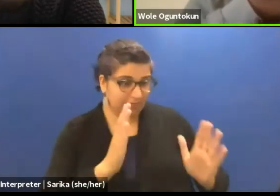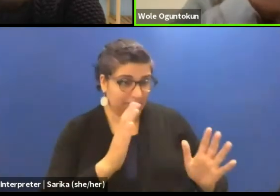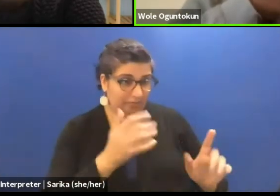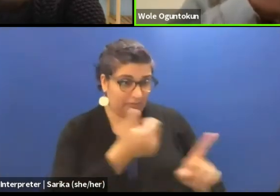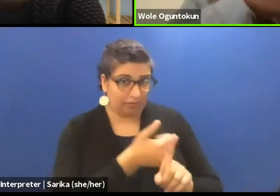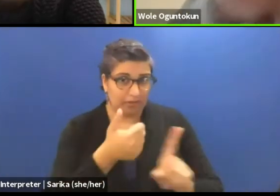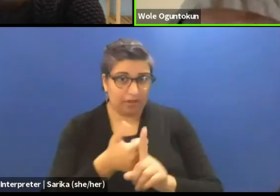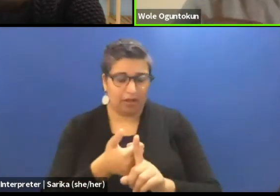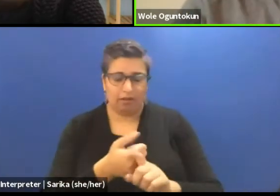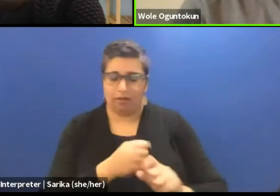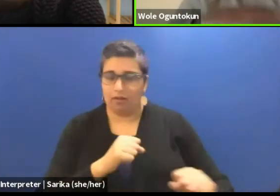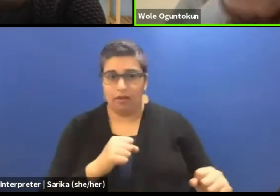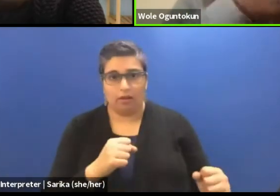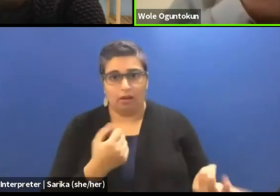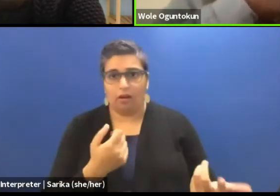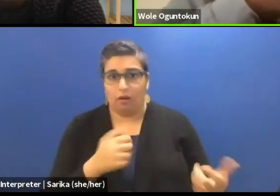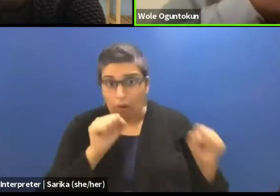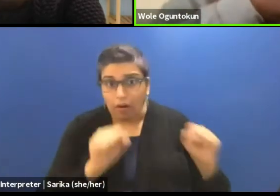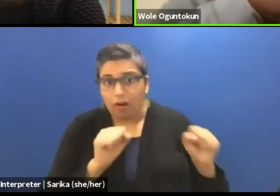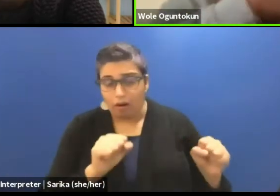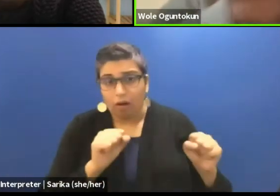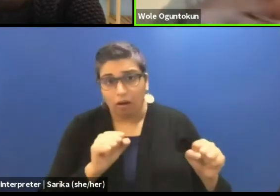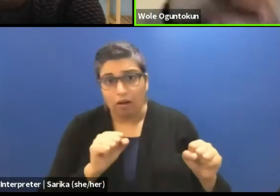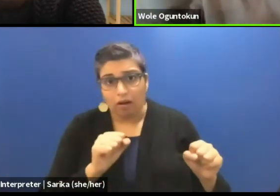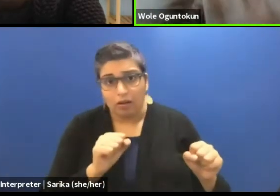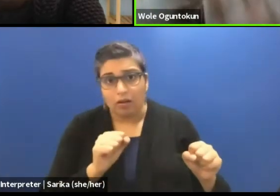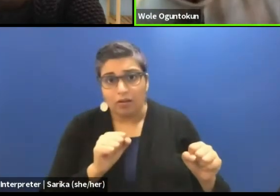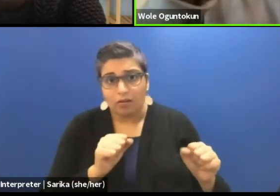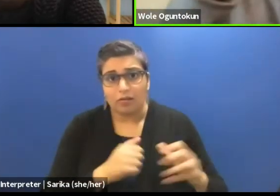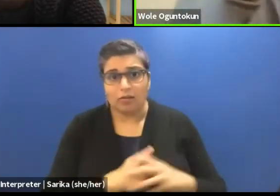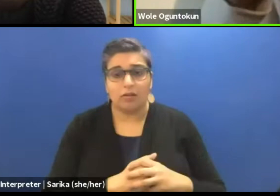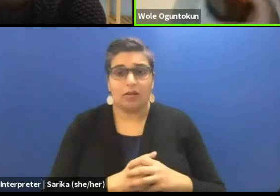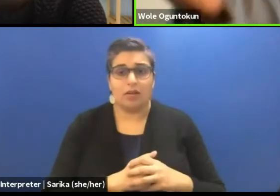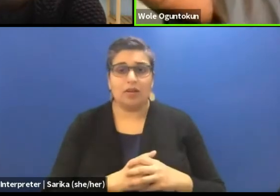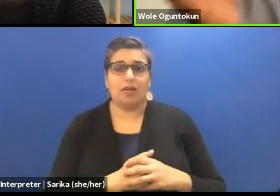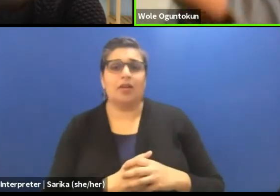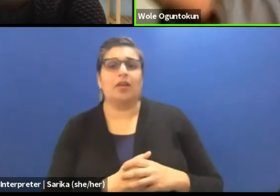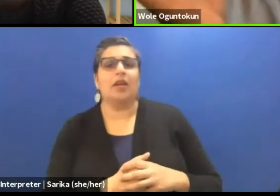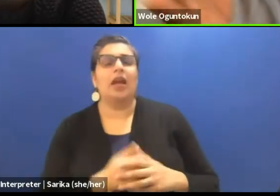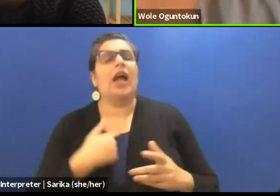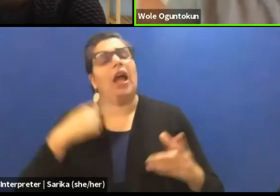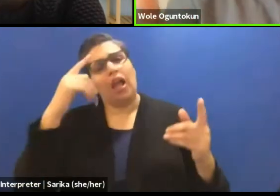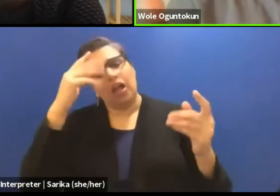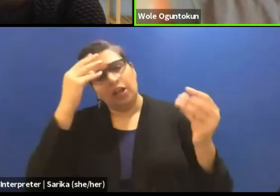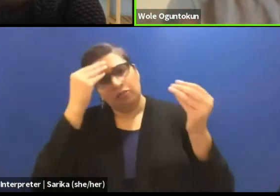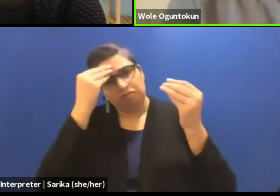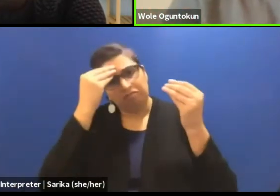I would give my thoughts, I would give my thoughts on what the cultural or social context was.